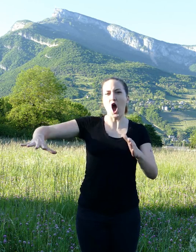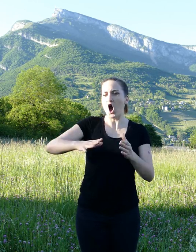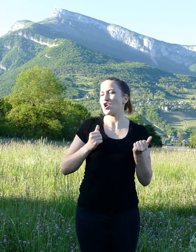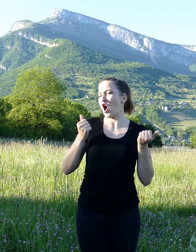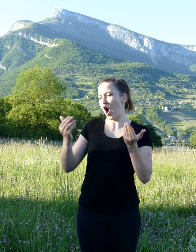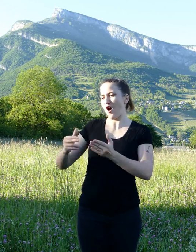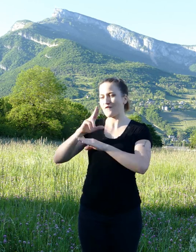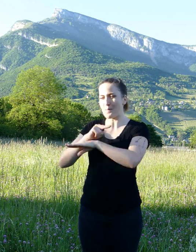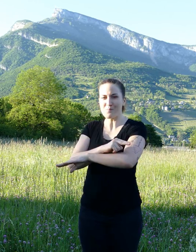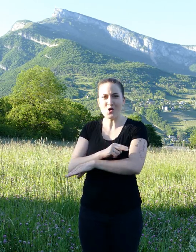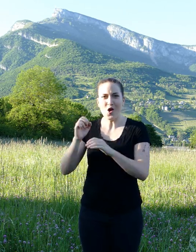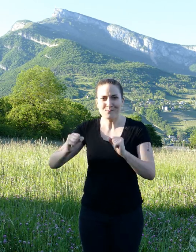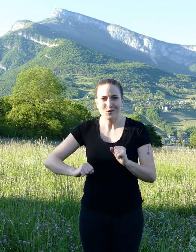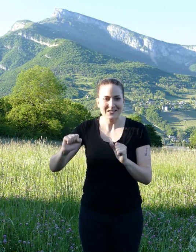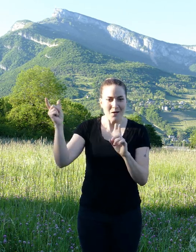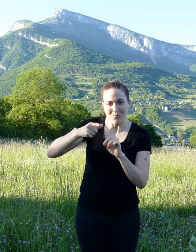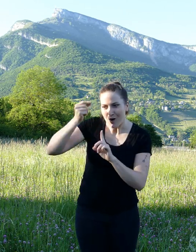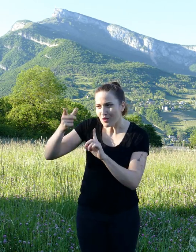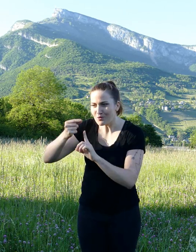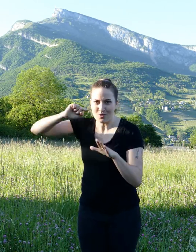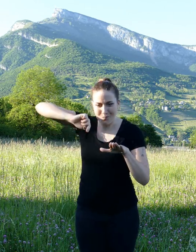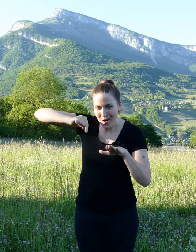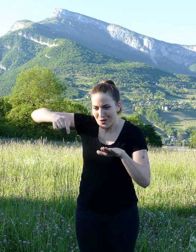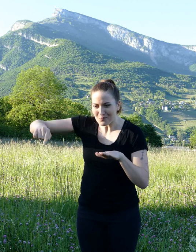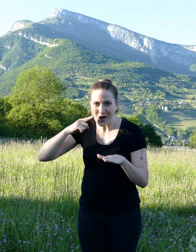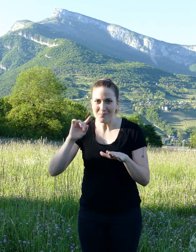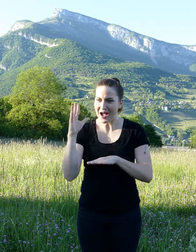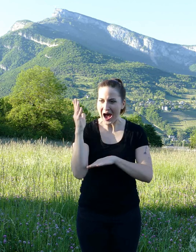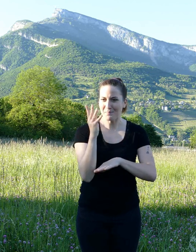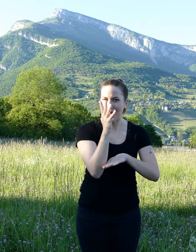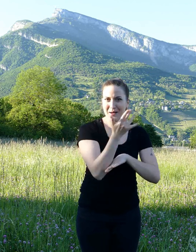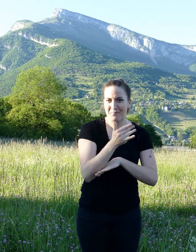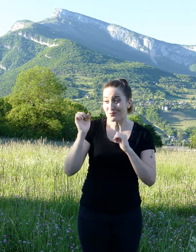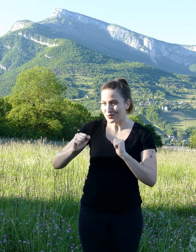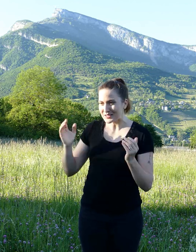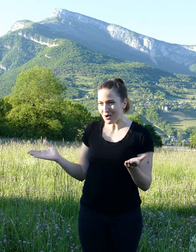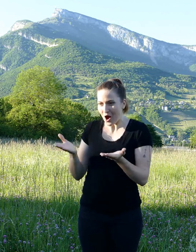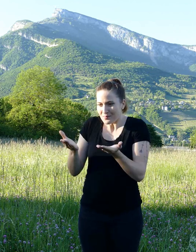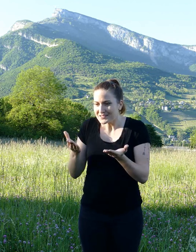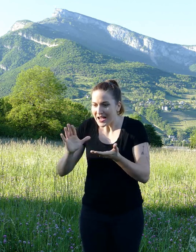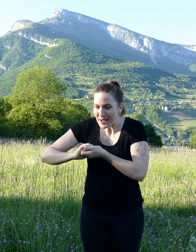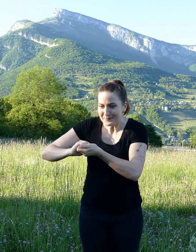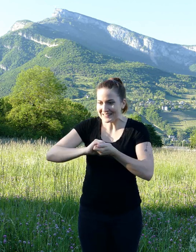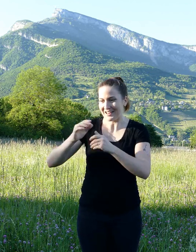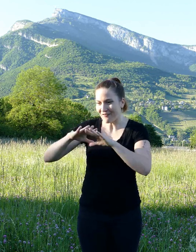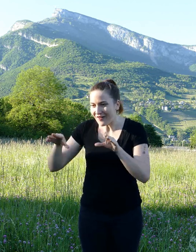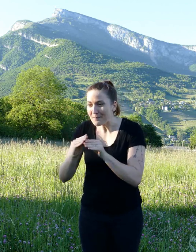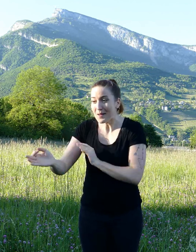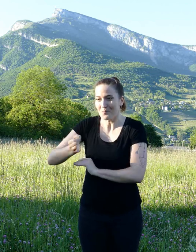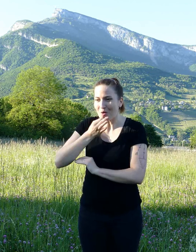He could thereby grow many kinds of trees and share with his friends and family. The assembly was satisfied